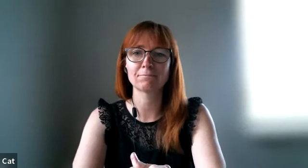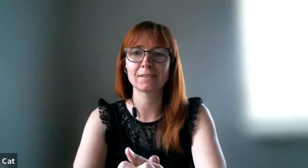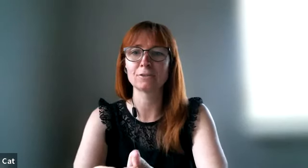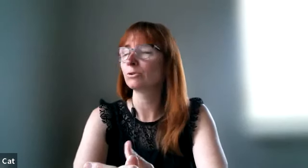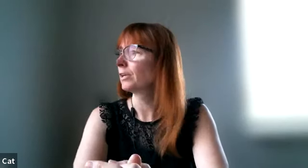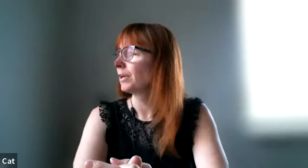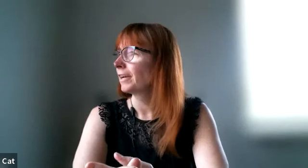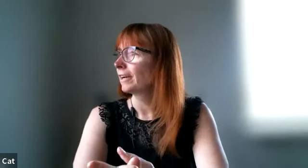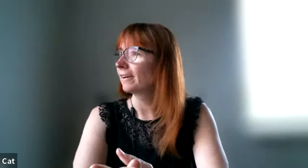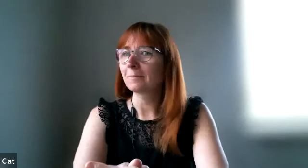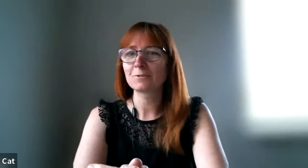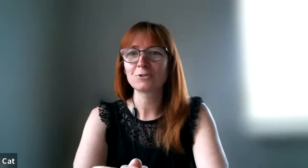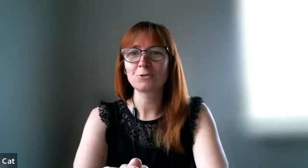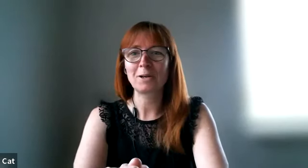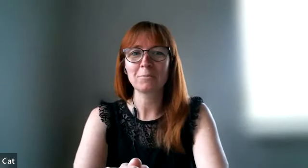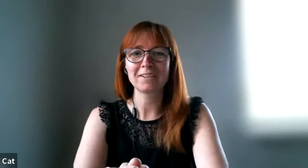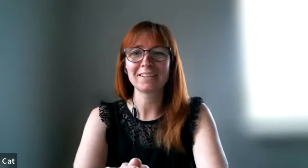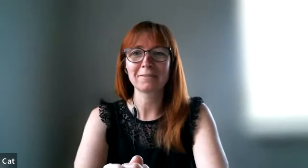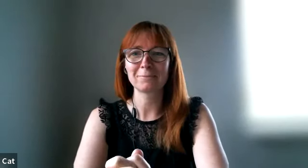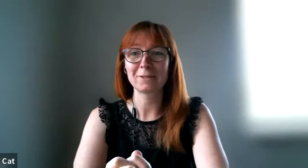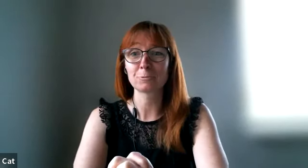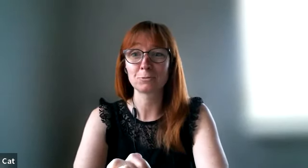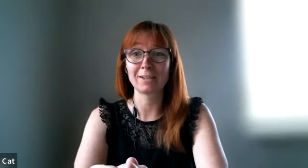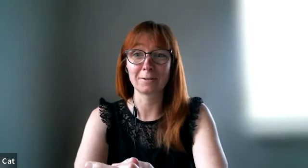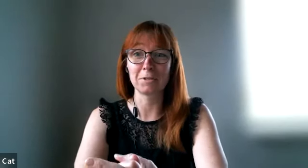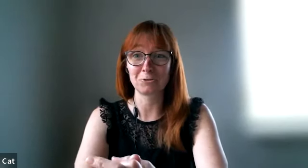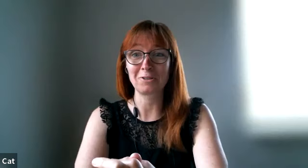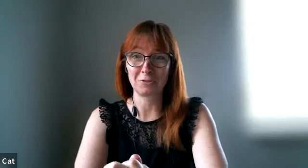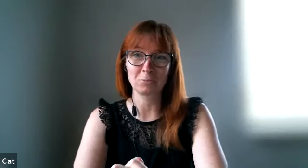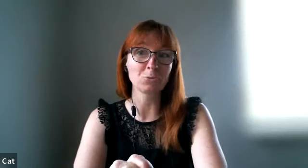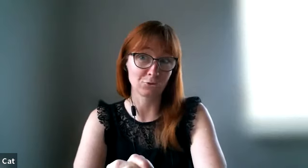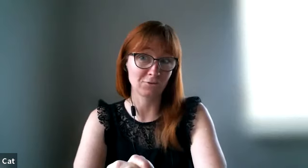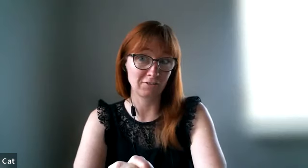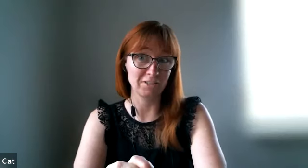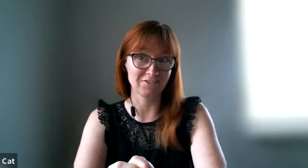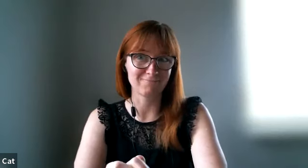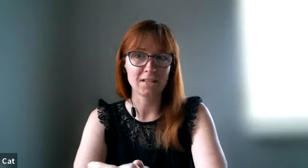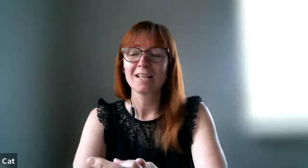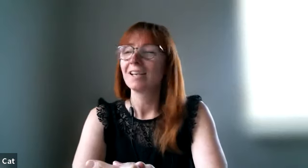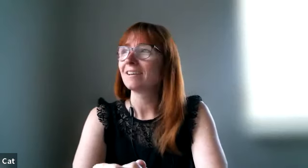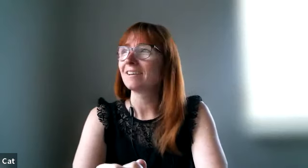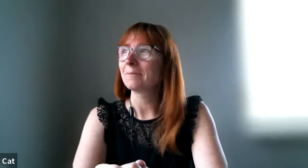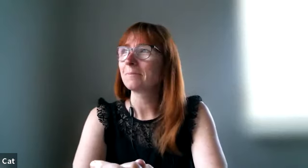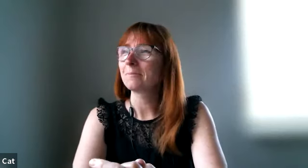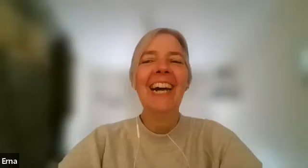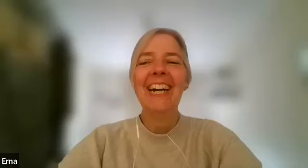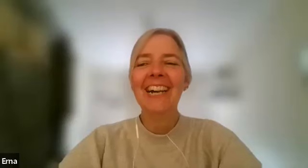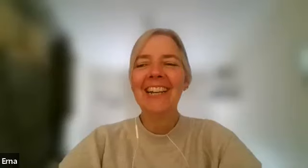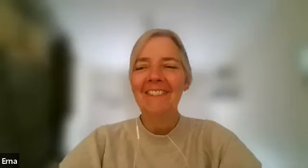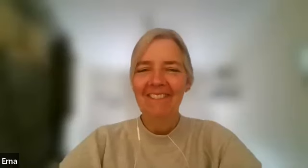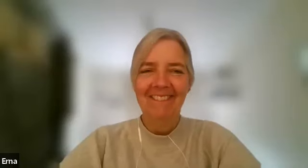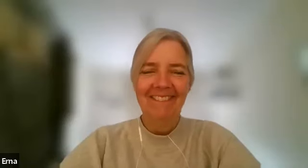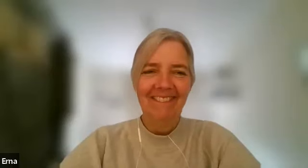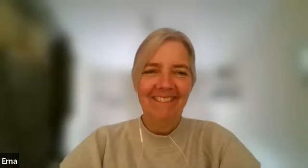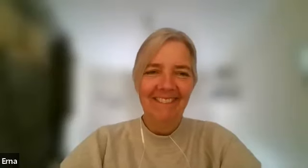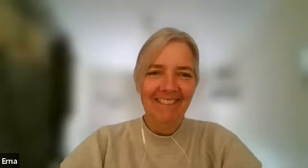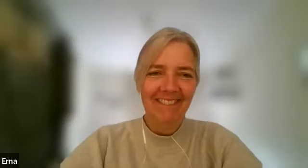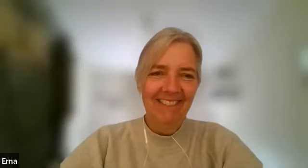i do um so i'm betting my husband would like me to give him words of information um yeah and and dr